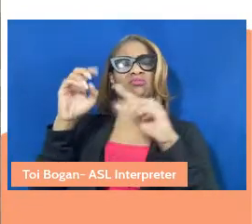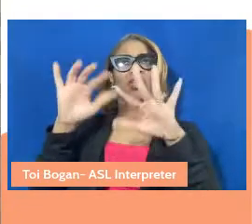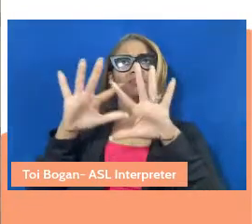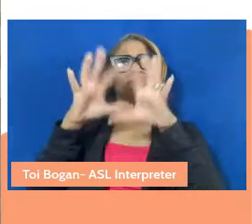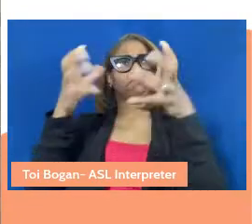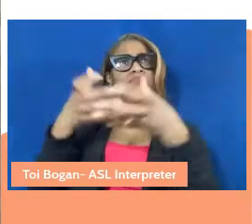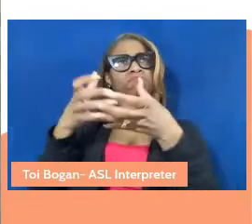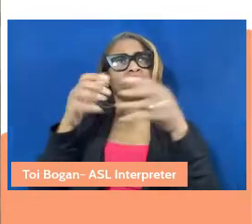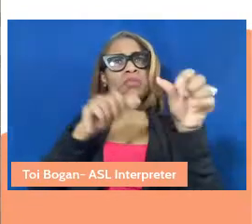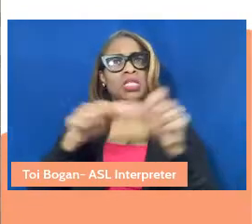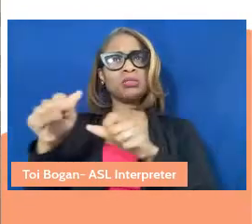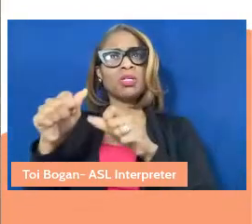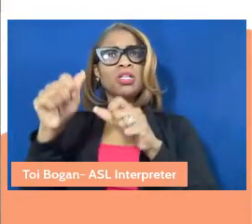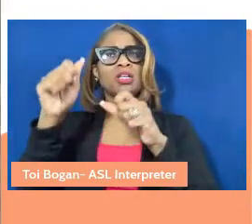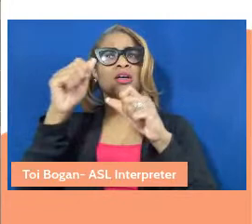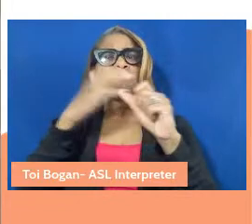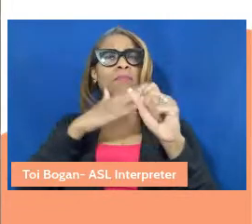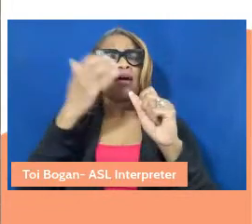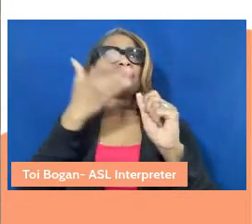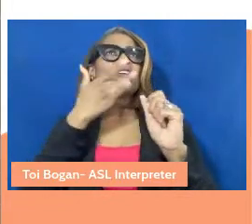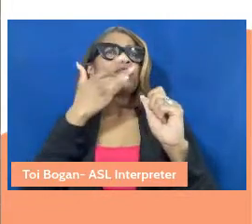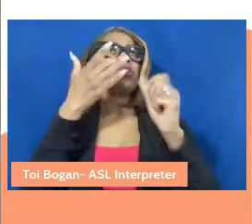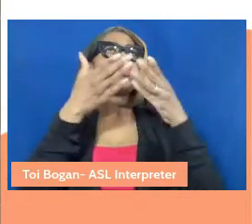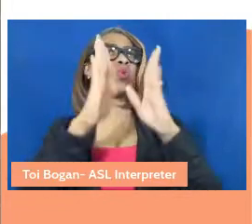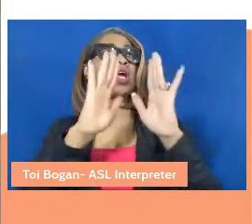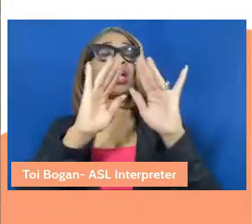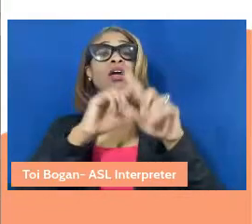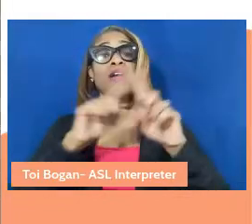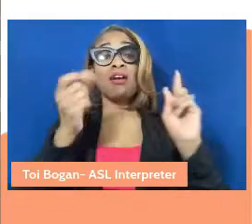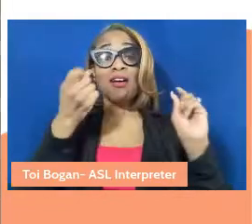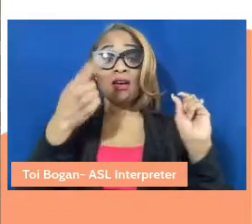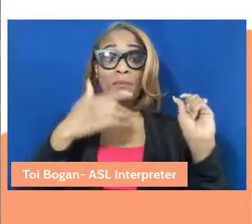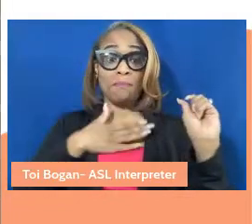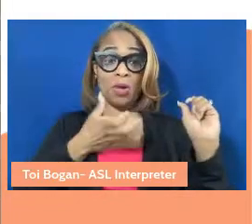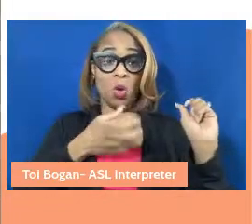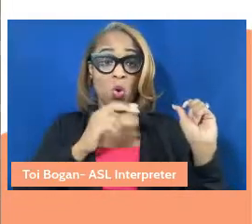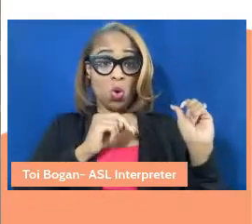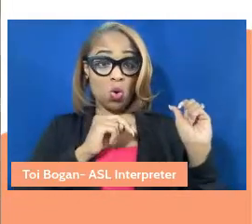has been my favorite tool. However, I have found my own littering sense of faith in the future